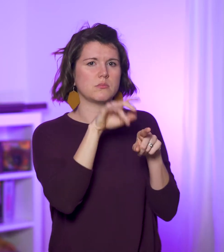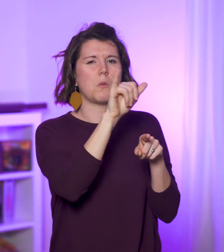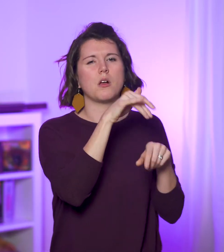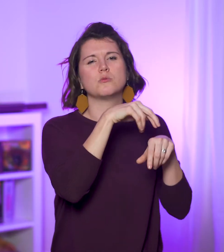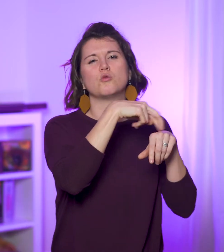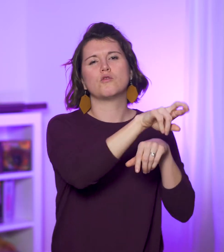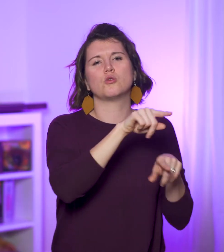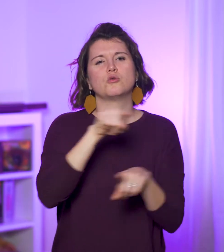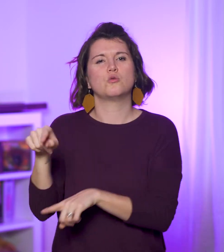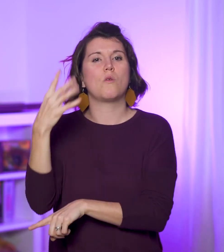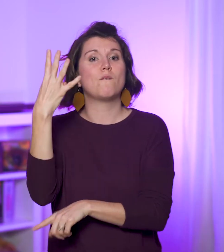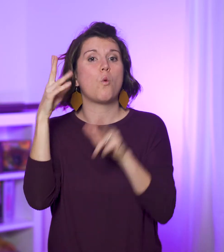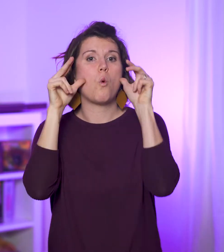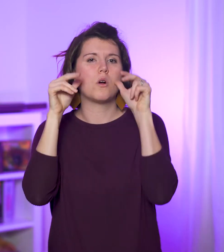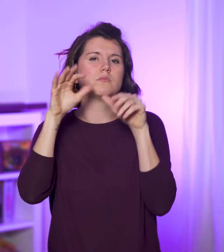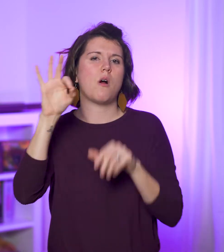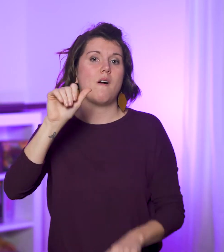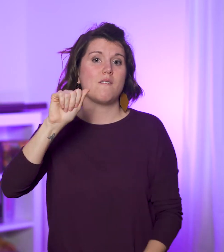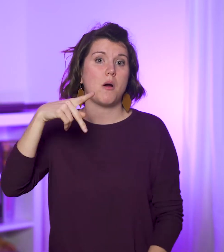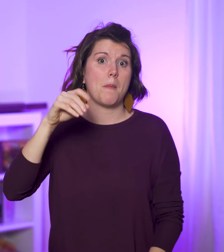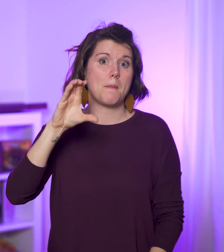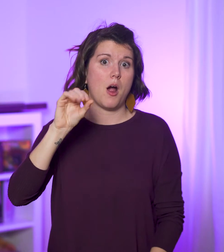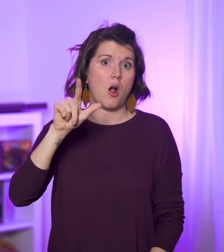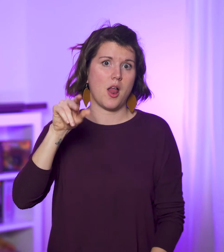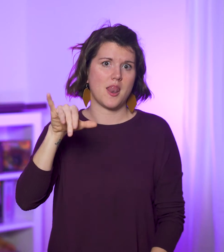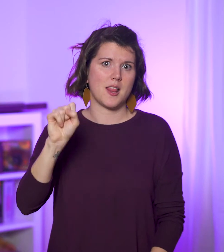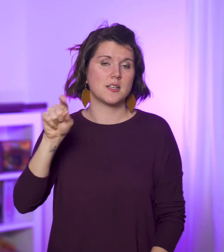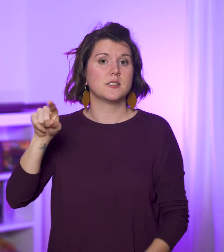commonly referred to as the four horsemen of the apocalypse